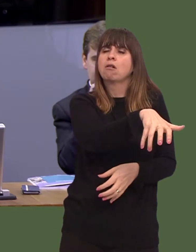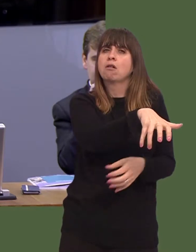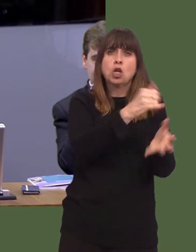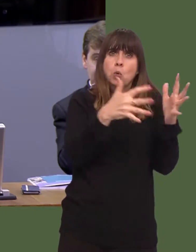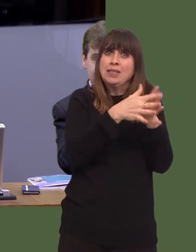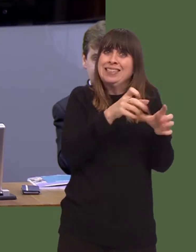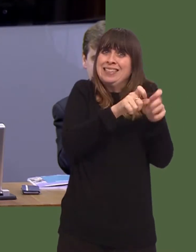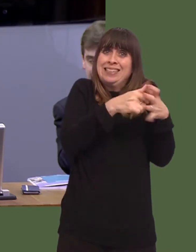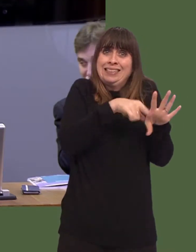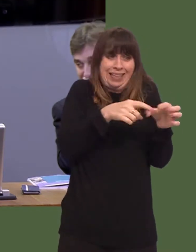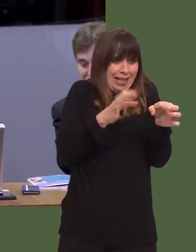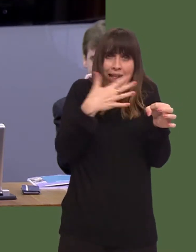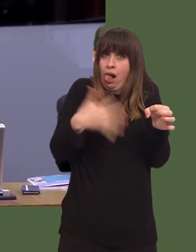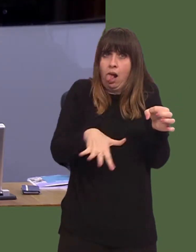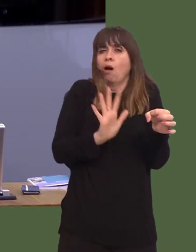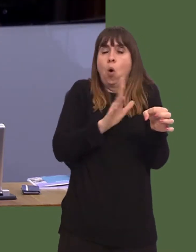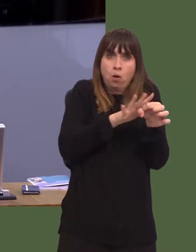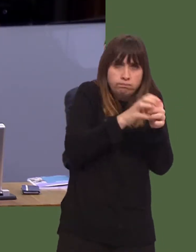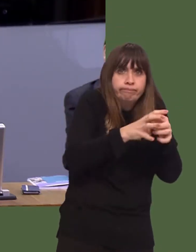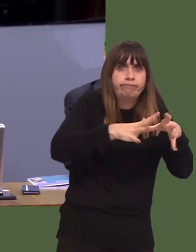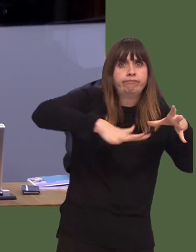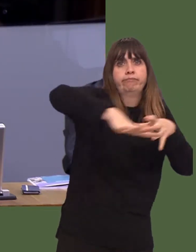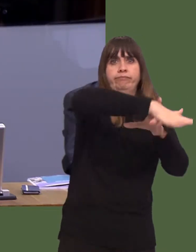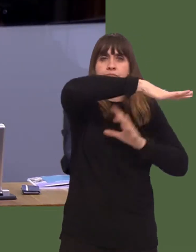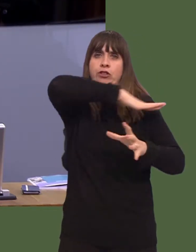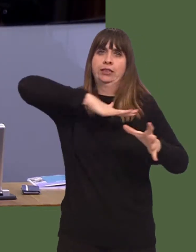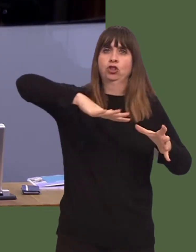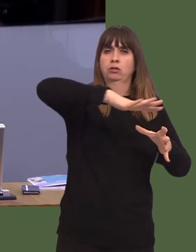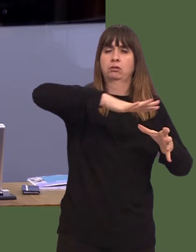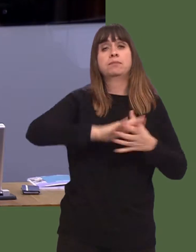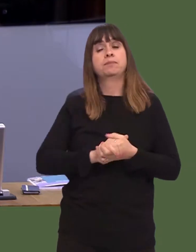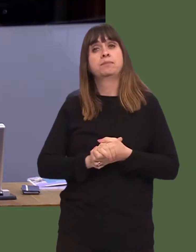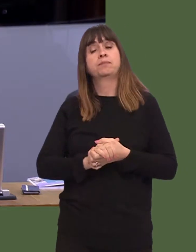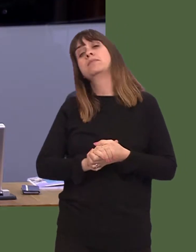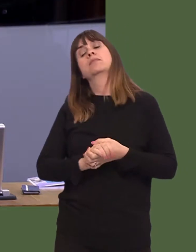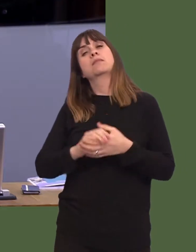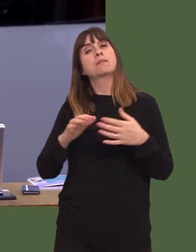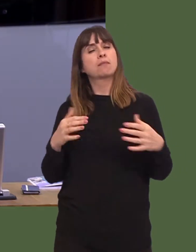It has, though, not unreasonably, been put to people that this doesnít bear much of